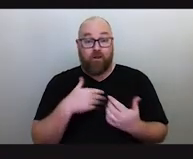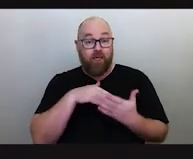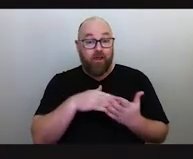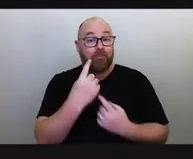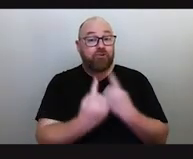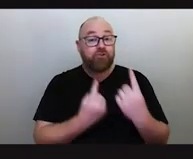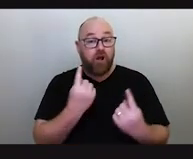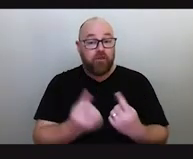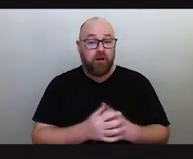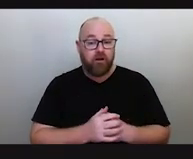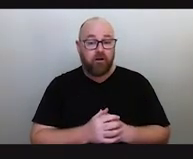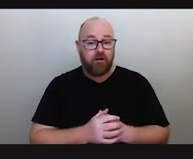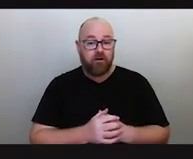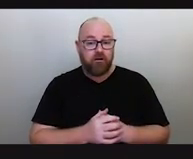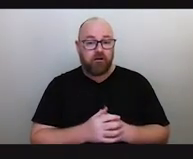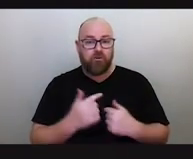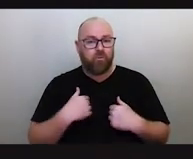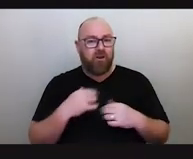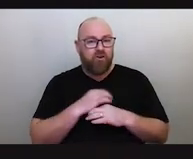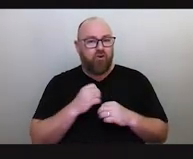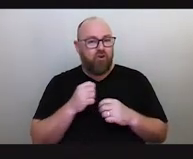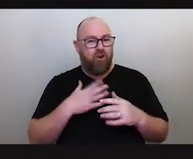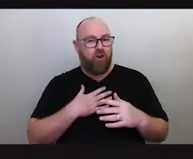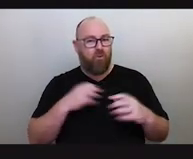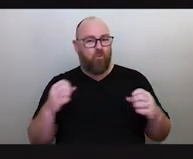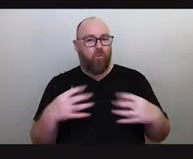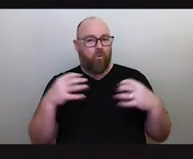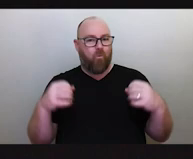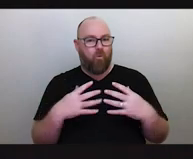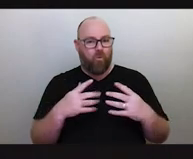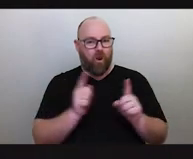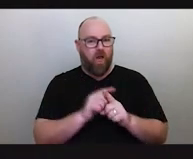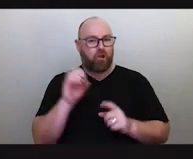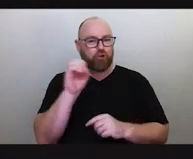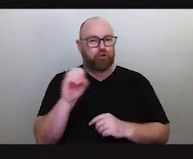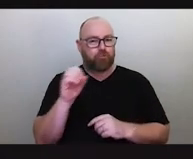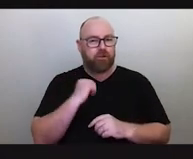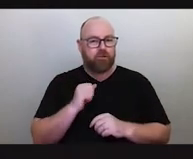We weren't a warlike people like Europeans when they went everywhere across the planet